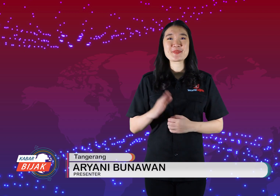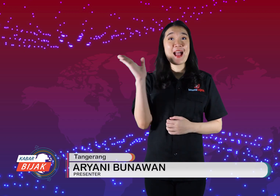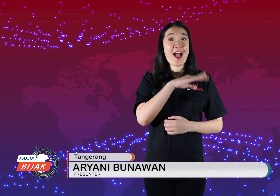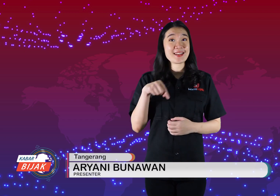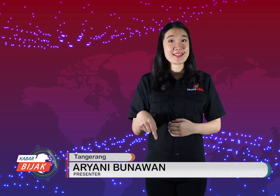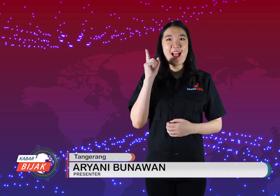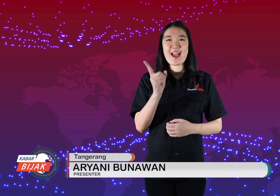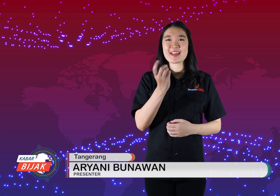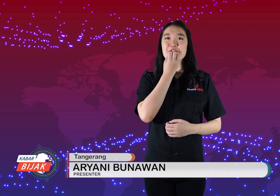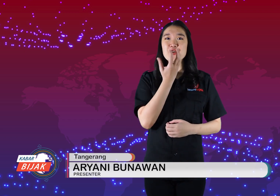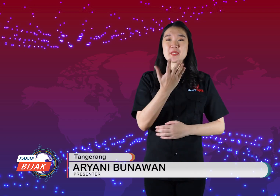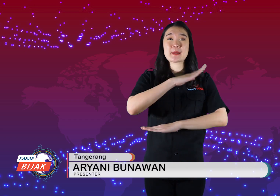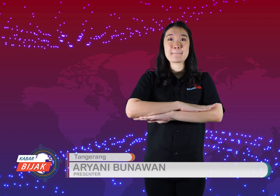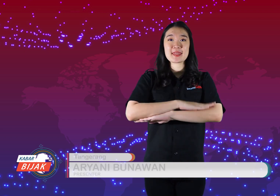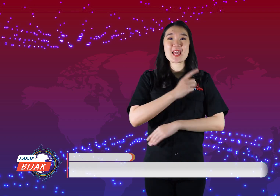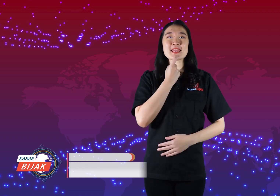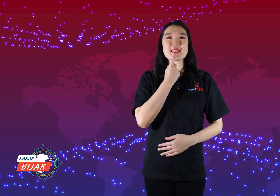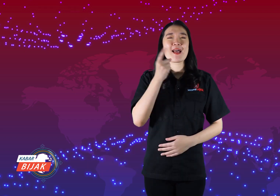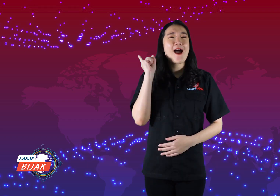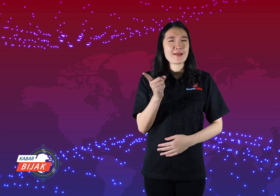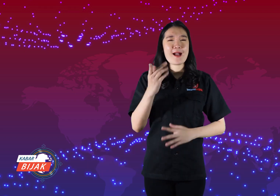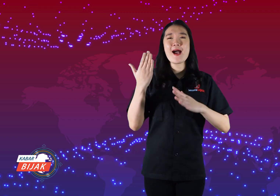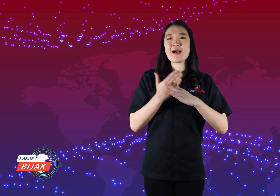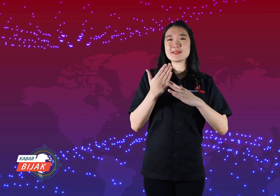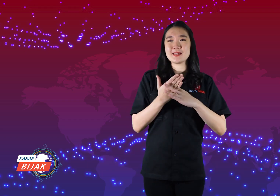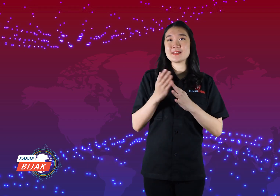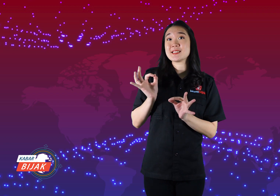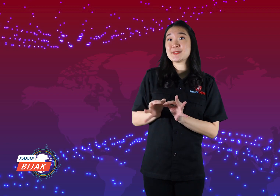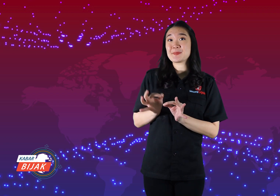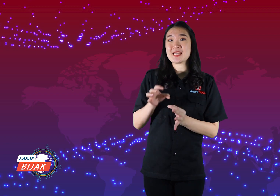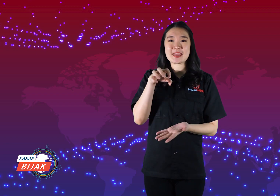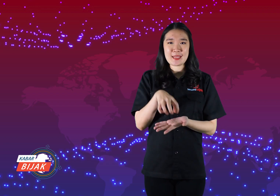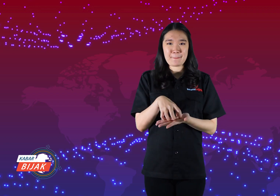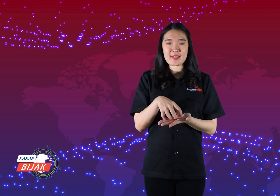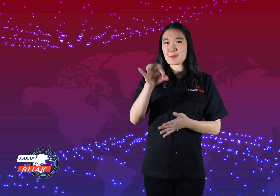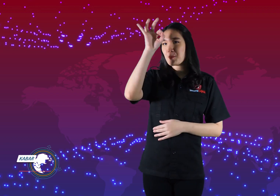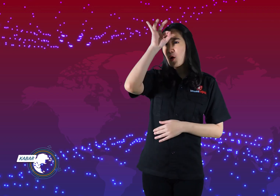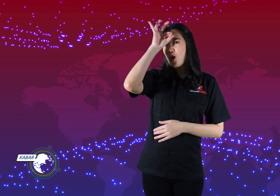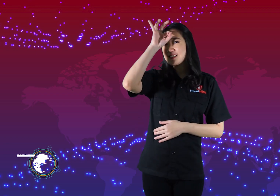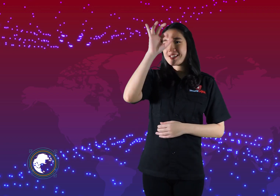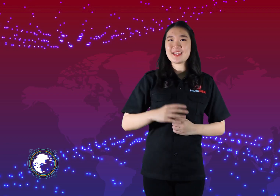Today's news information is regarding the existence of JBI access at the Police Headquarters